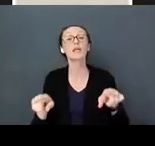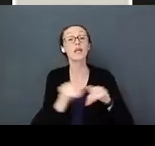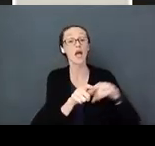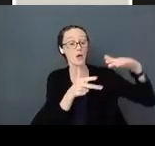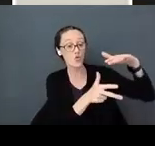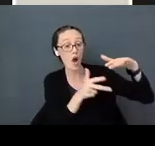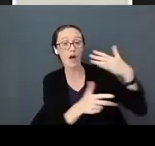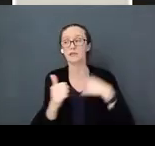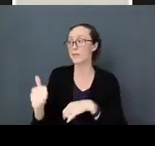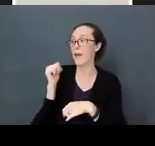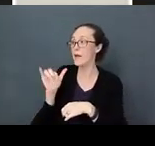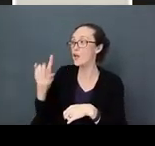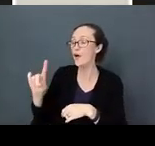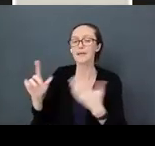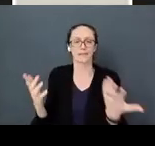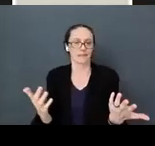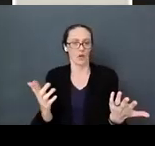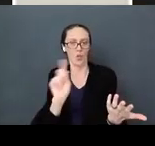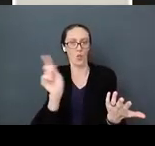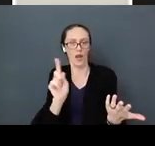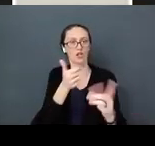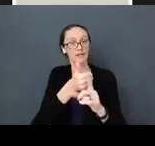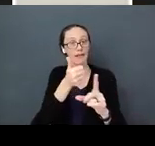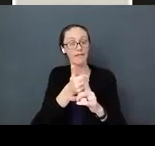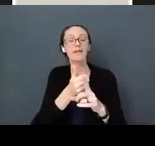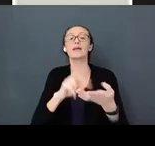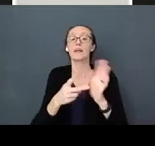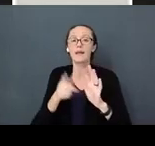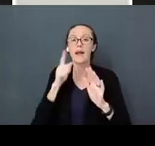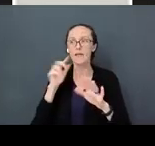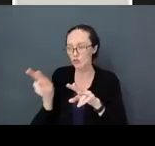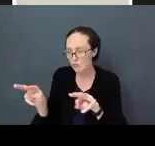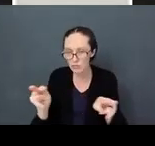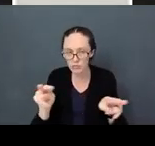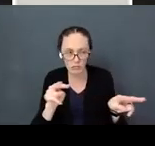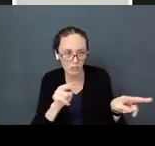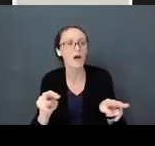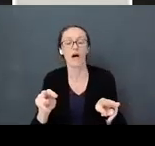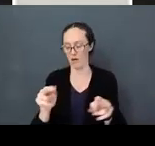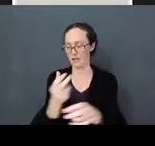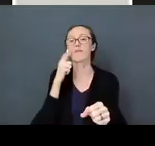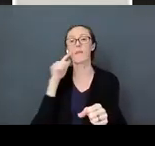wherever you are you need to baby safe that place. Then they are safe to explore